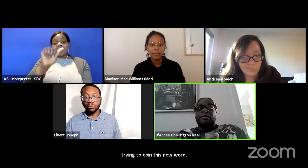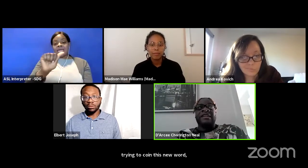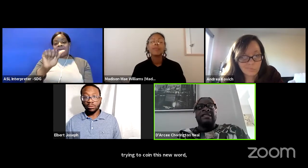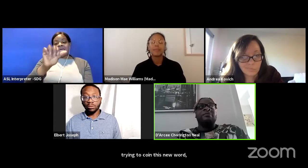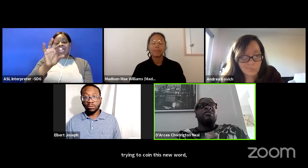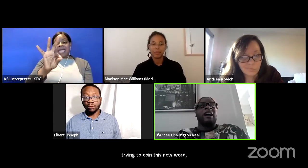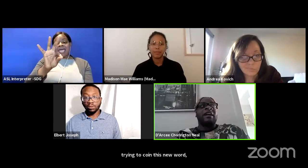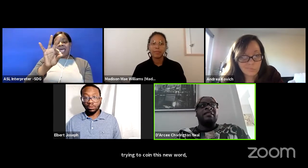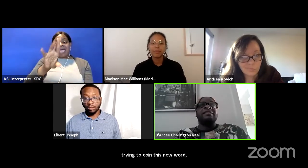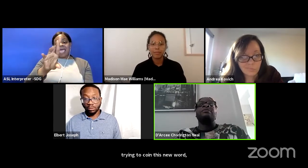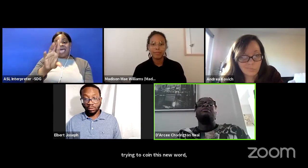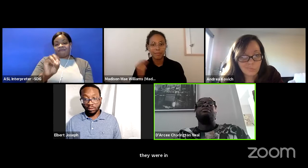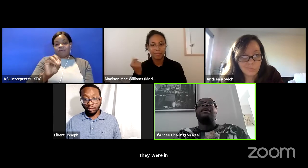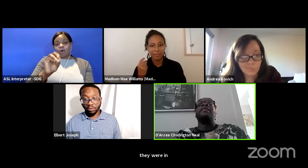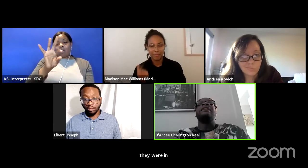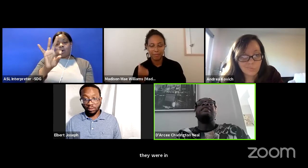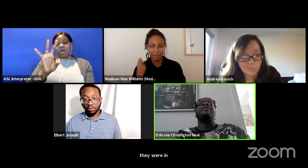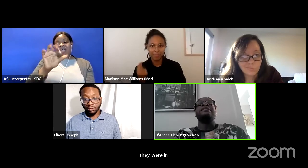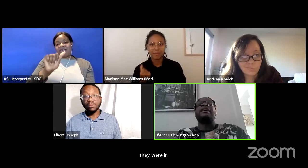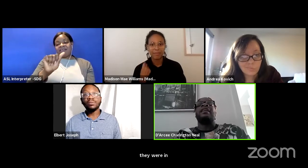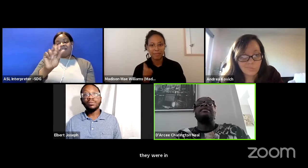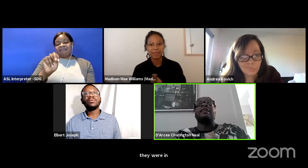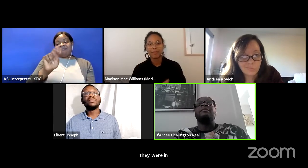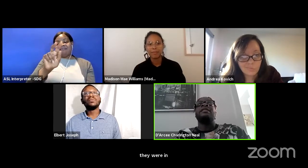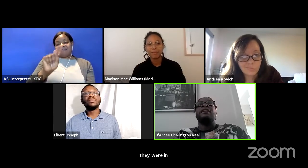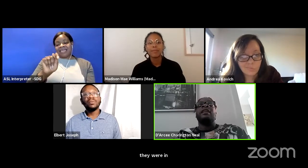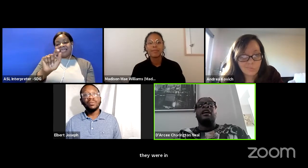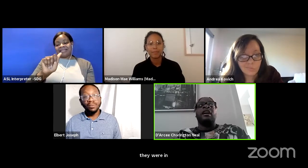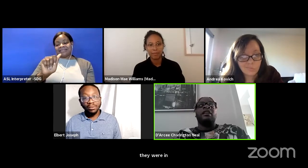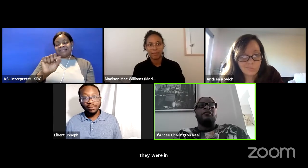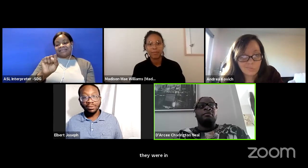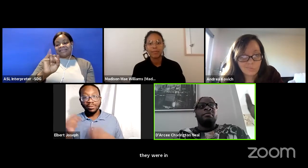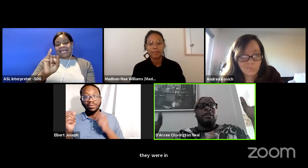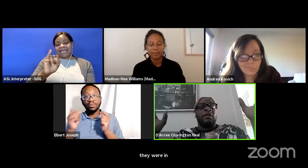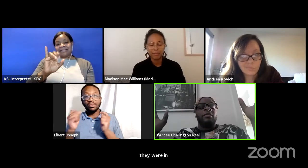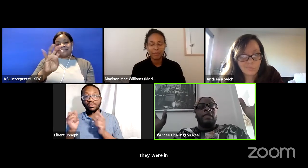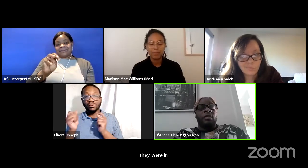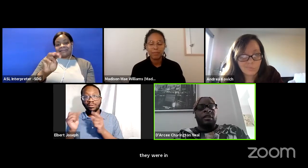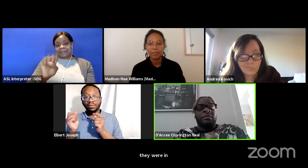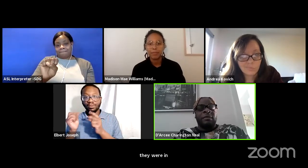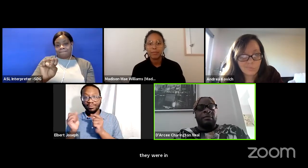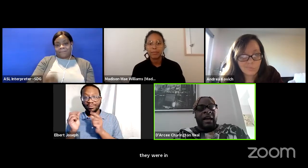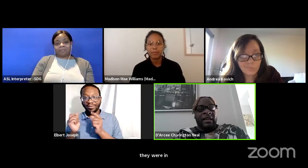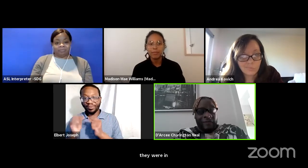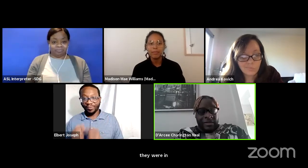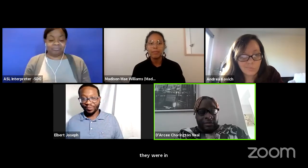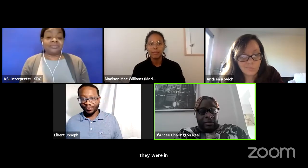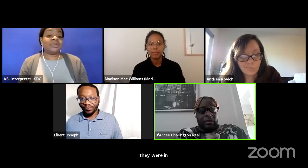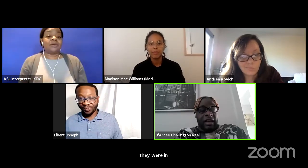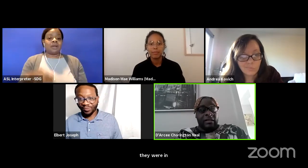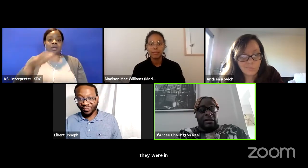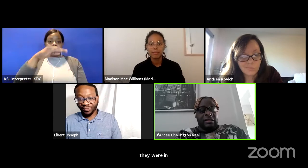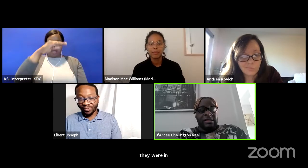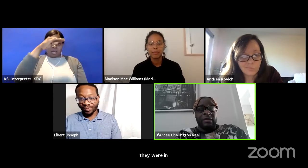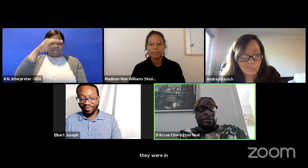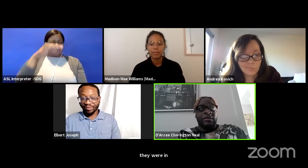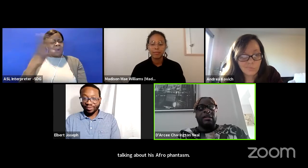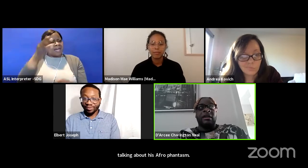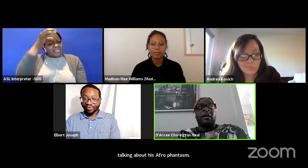because I'm trying to bring together this concept of you know, not only being black and invisible and disabled